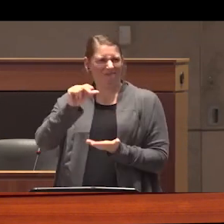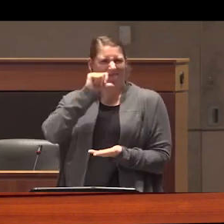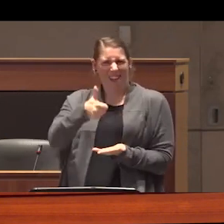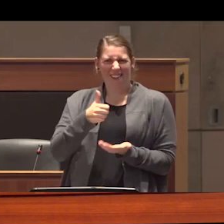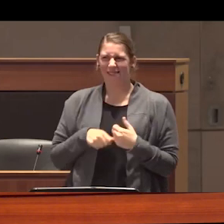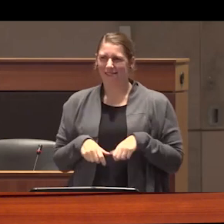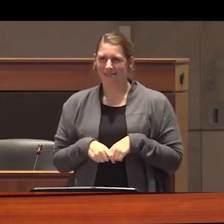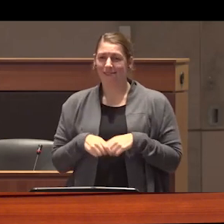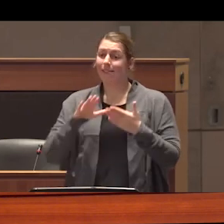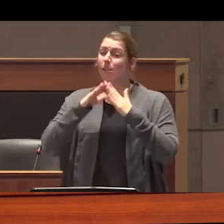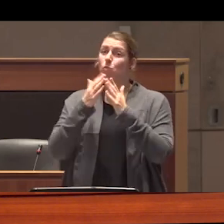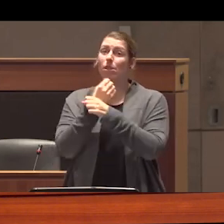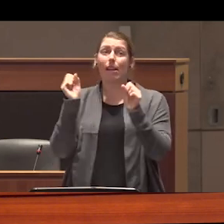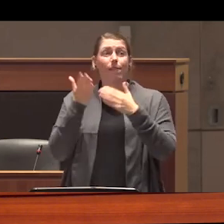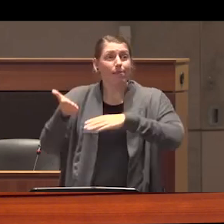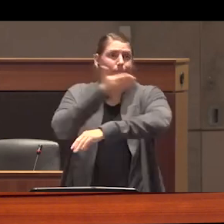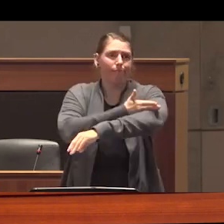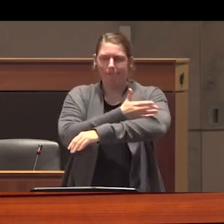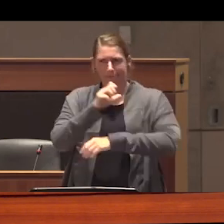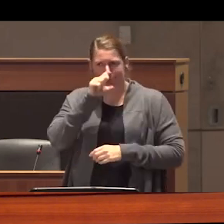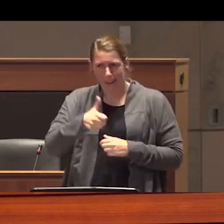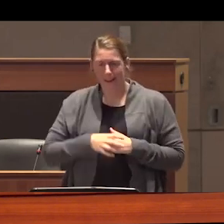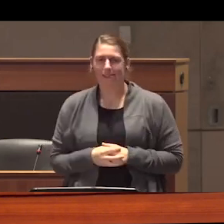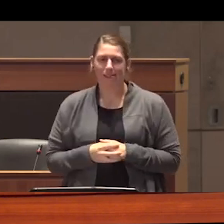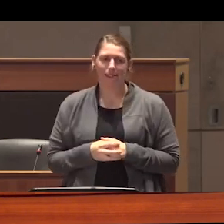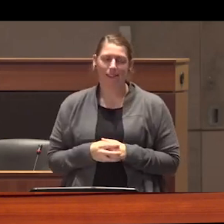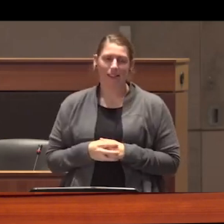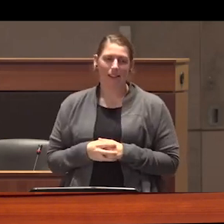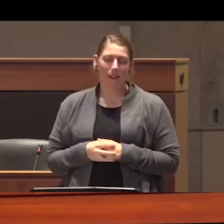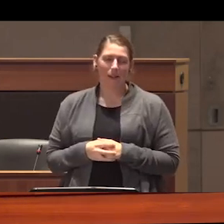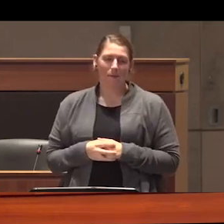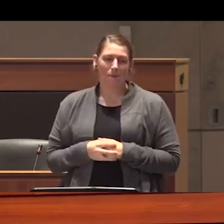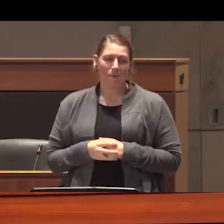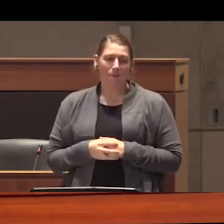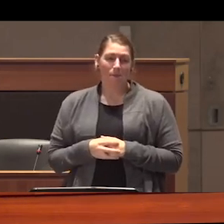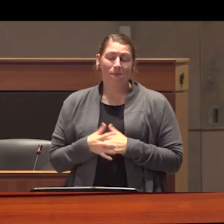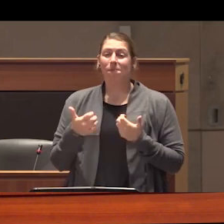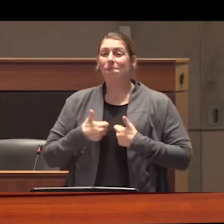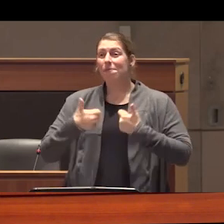enhance Community safety or to promote the right to life liberty and security of the person as